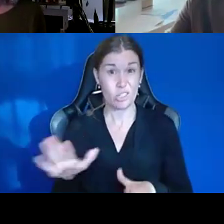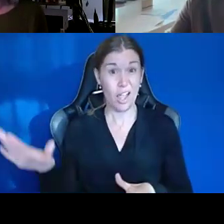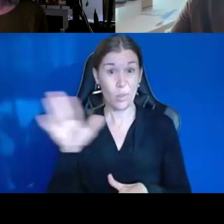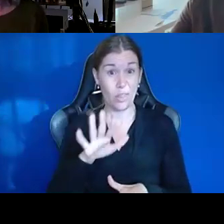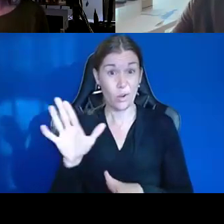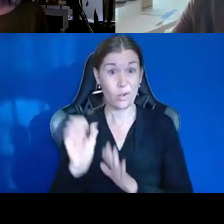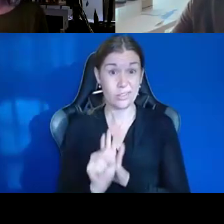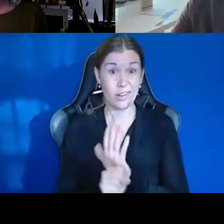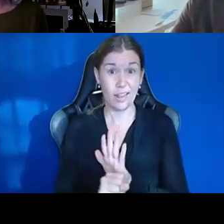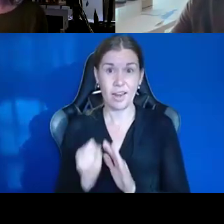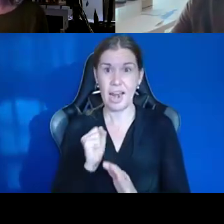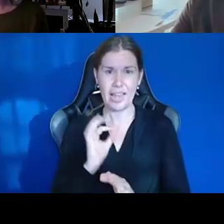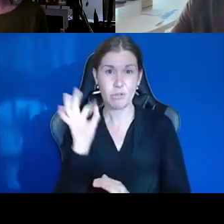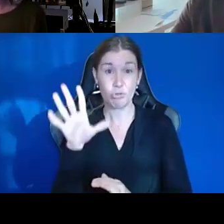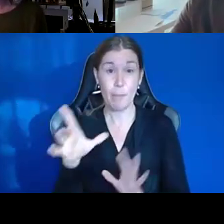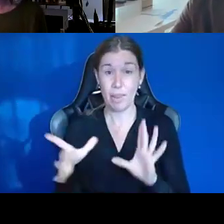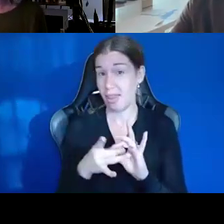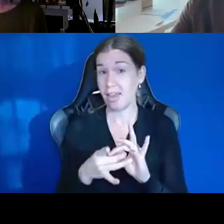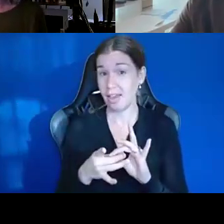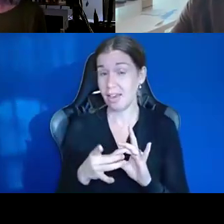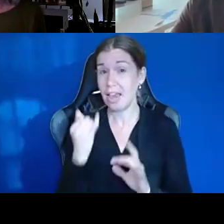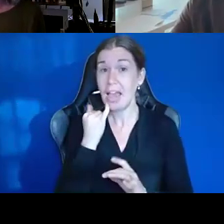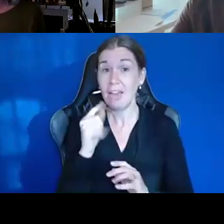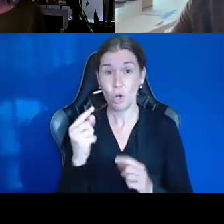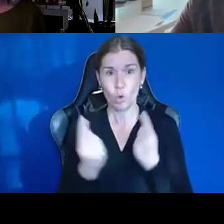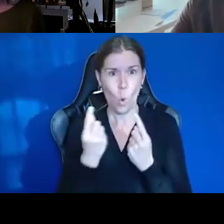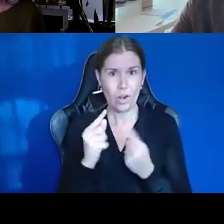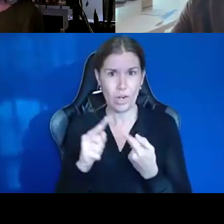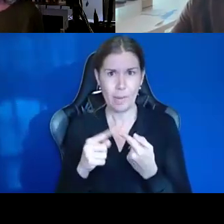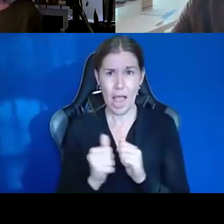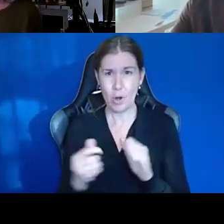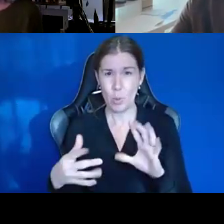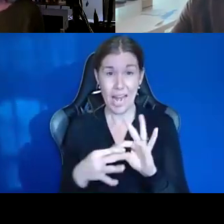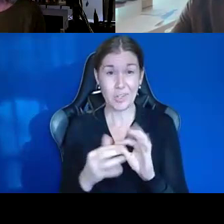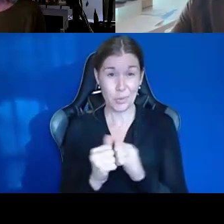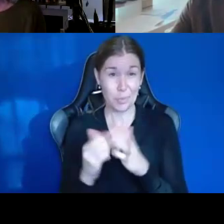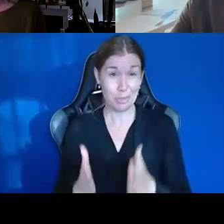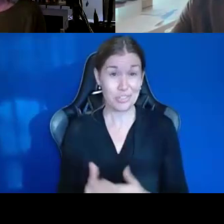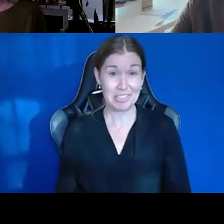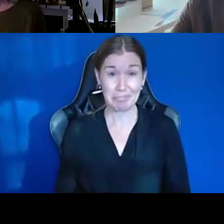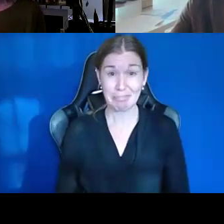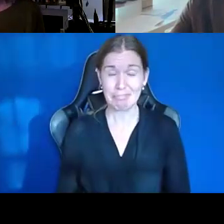So, I can even drop a link in the chat box, if folks are wondering how to get connected to one, yeah.